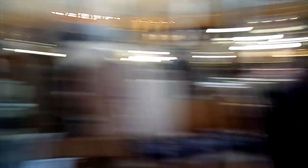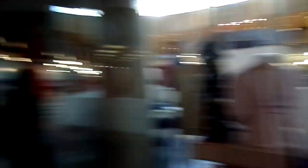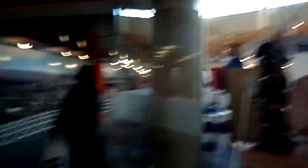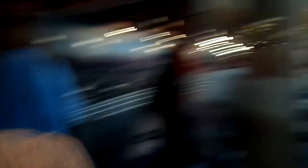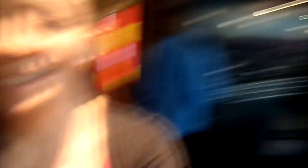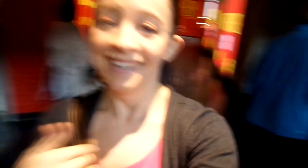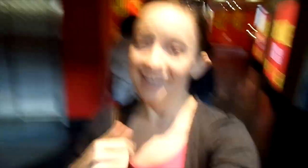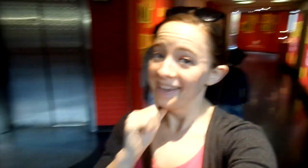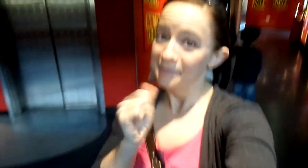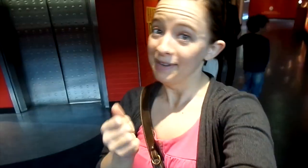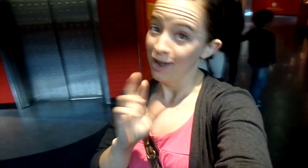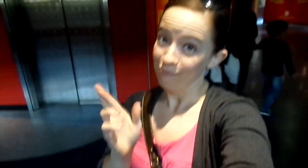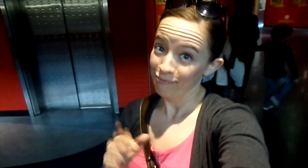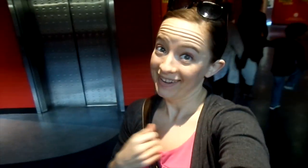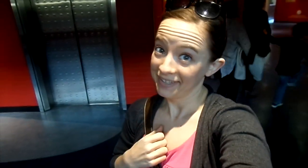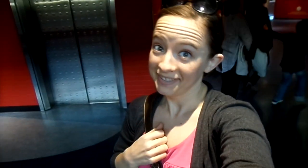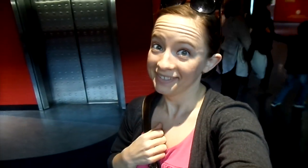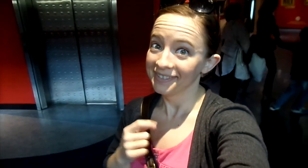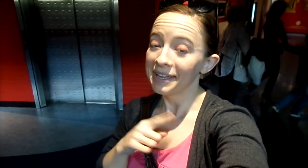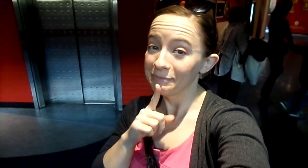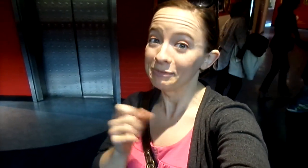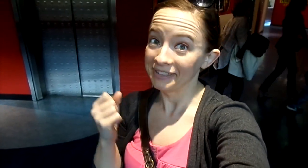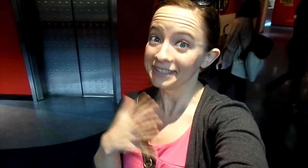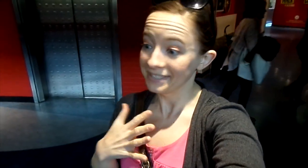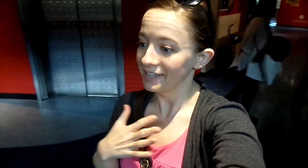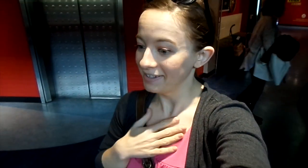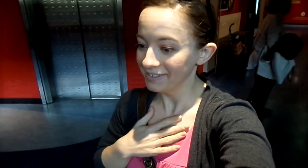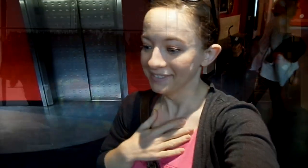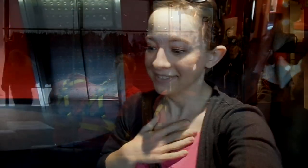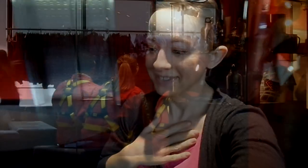I'm not ready. I'm really scared.